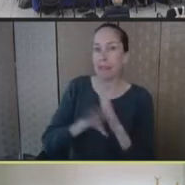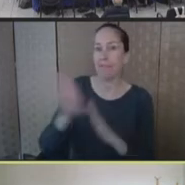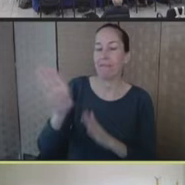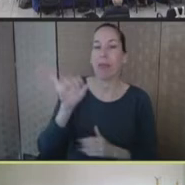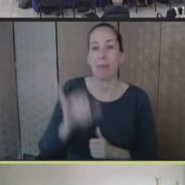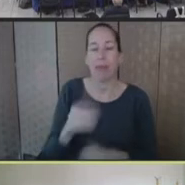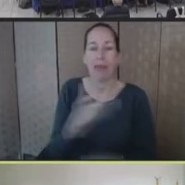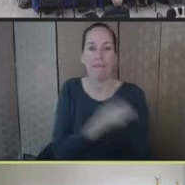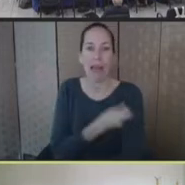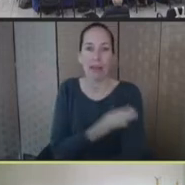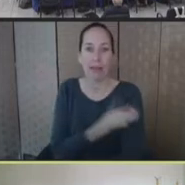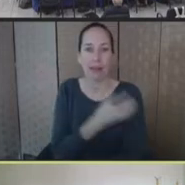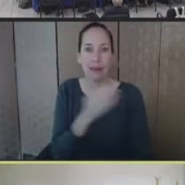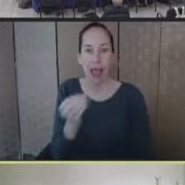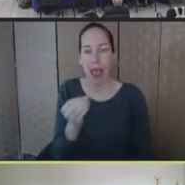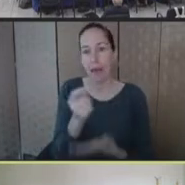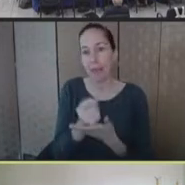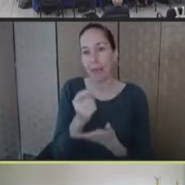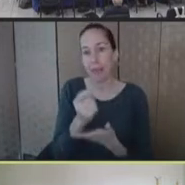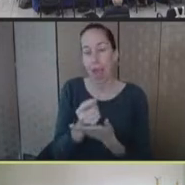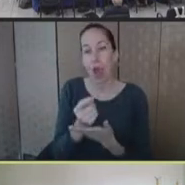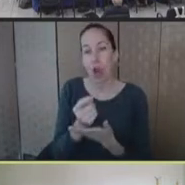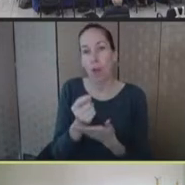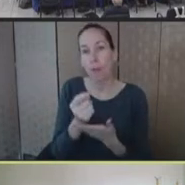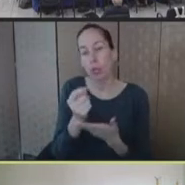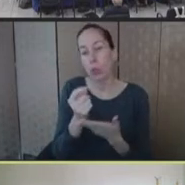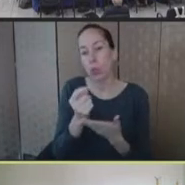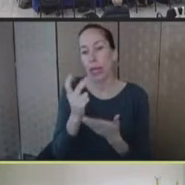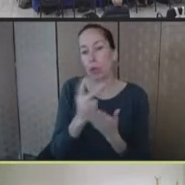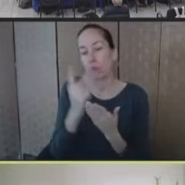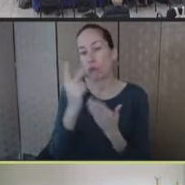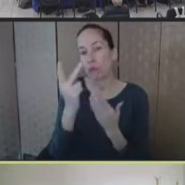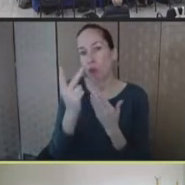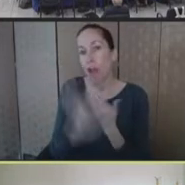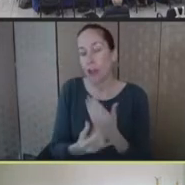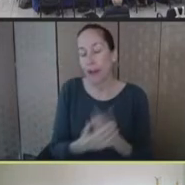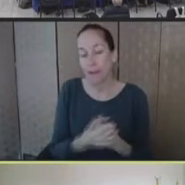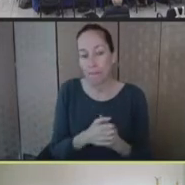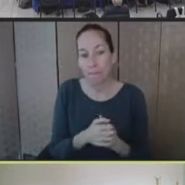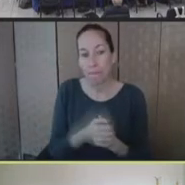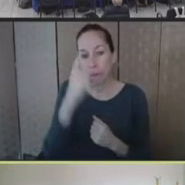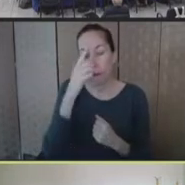So because of those prior investments and preparedness, we had the tools in